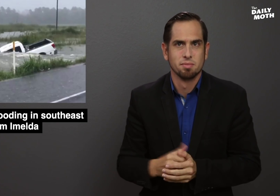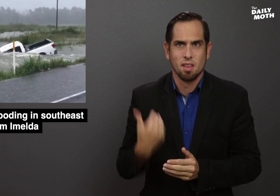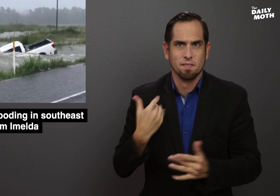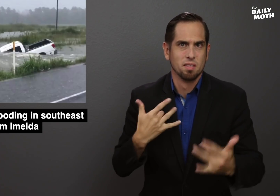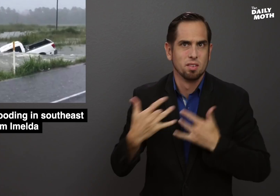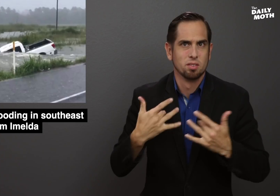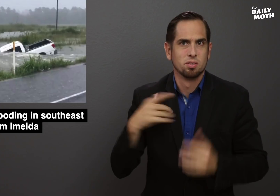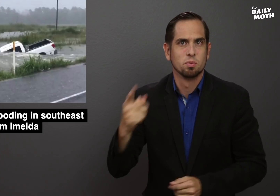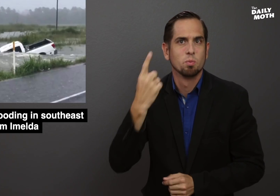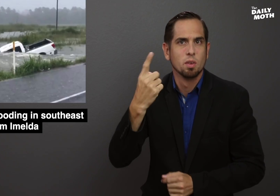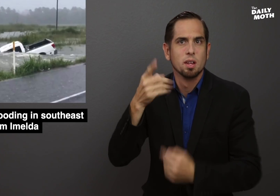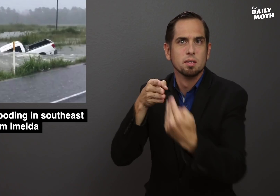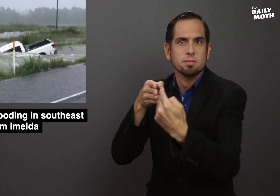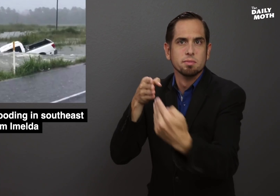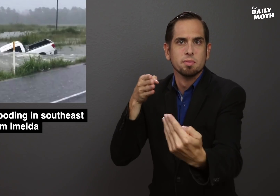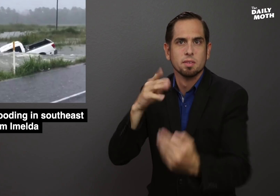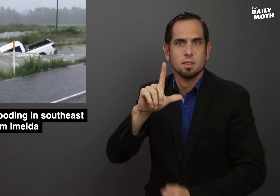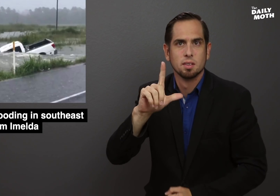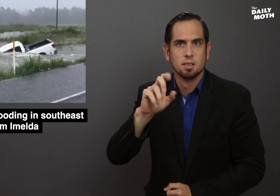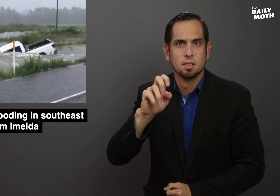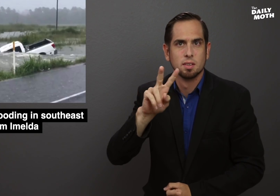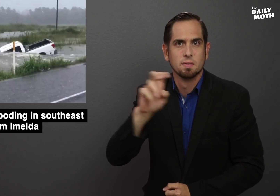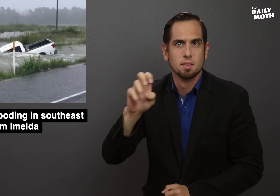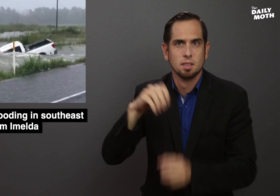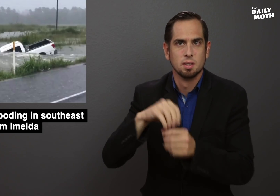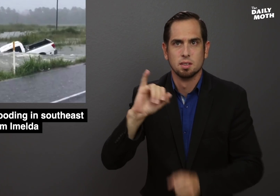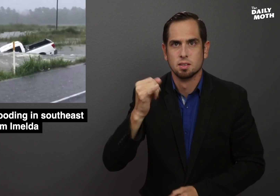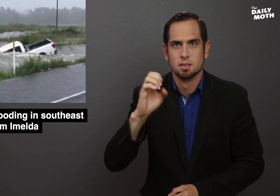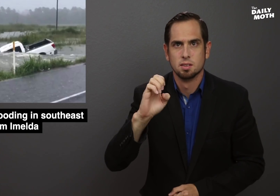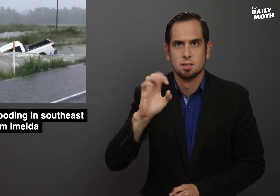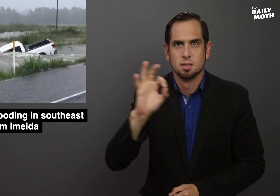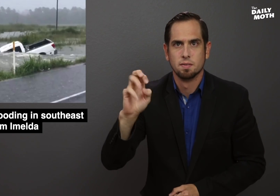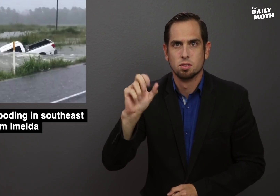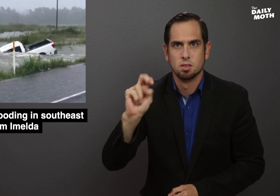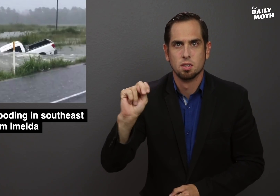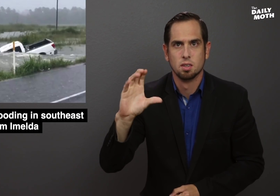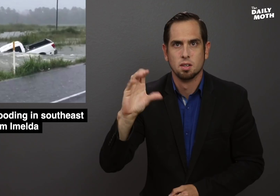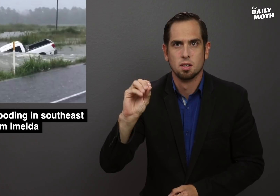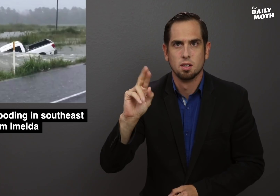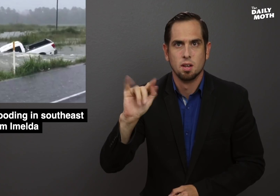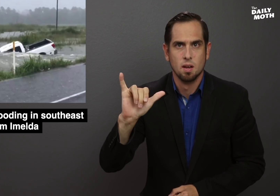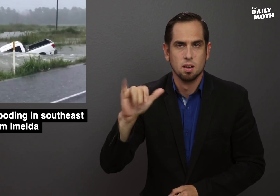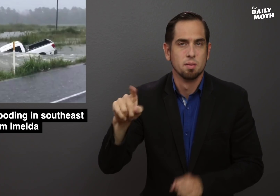There are concerns that a levee in Jefferson County